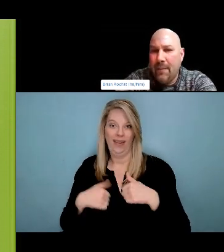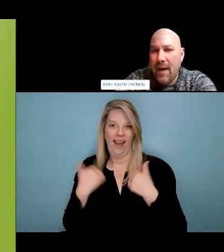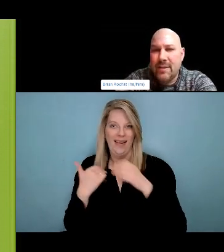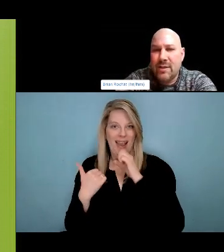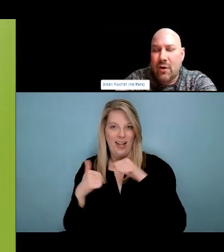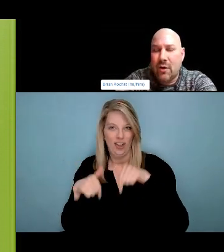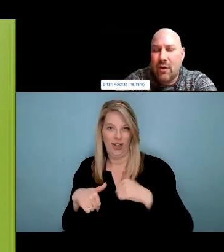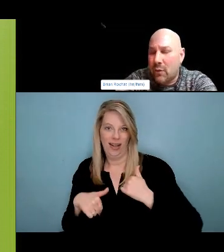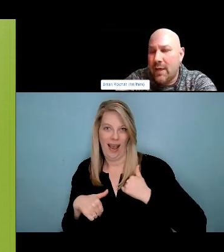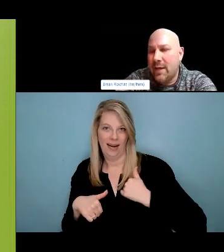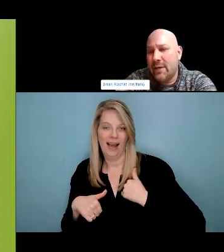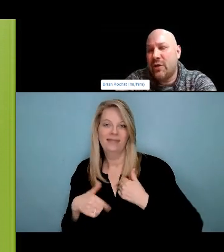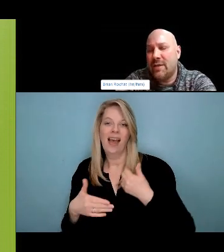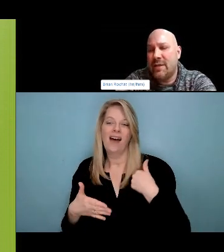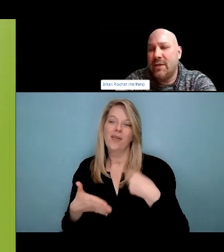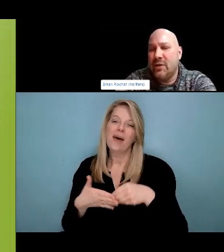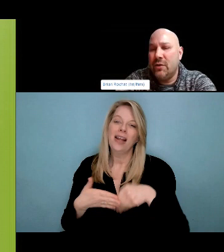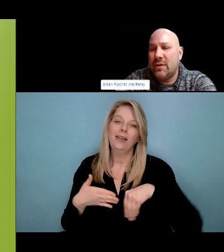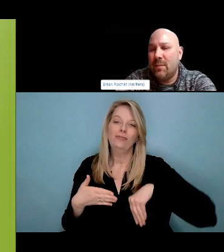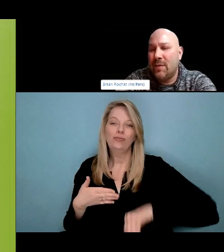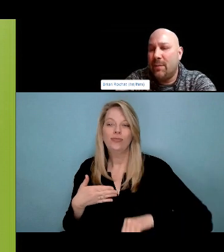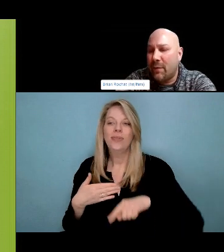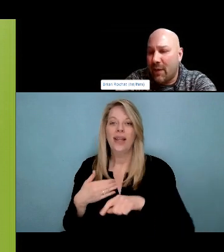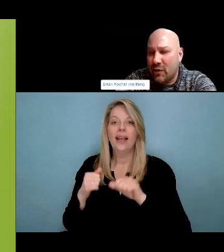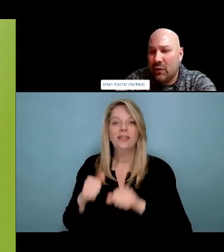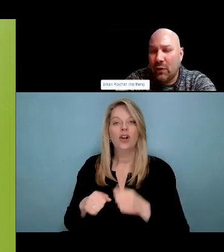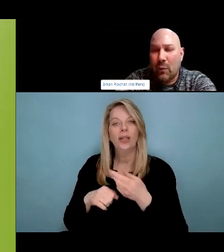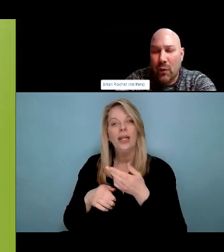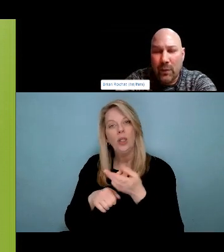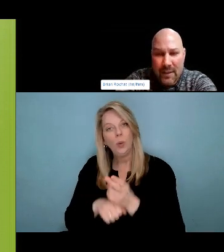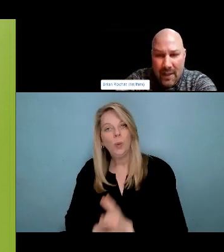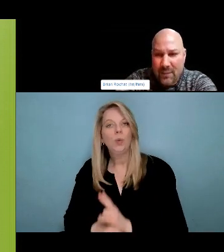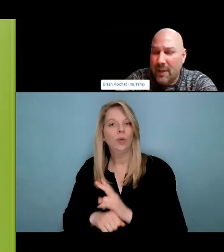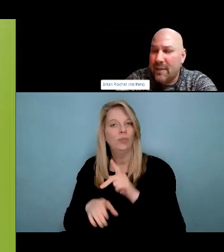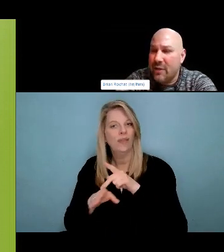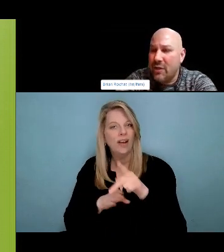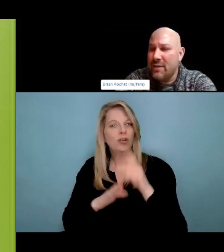Yeah, and in addition to new needles, we hand out additional harm reduction supplies.